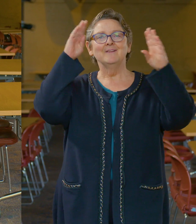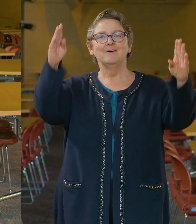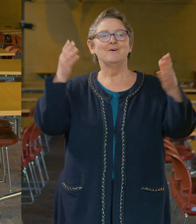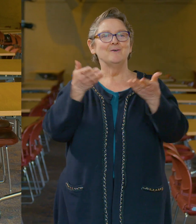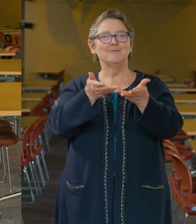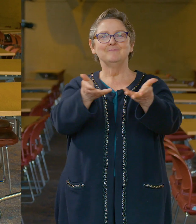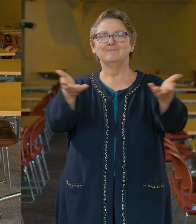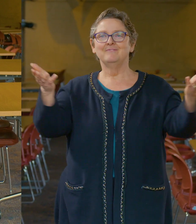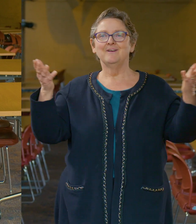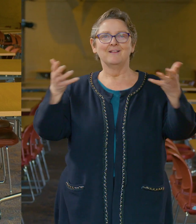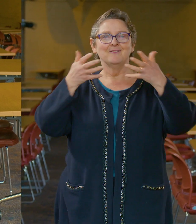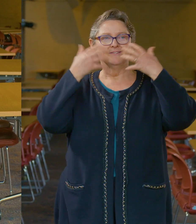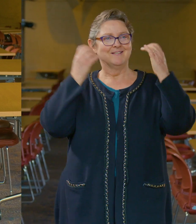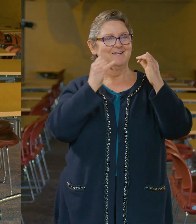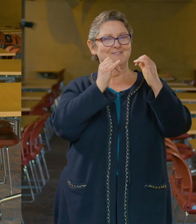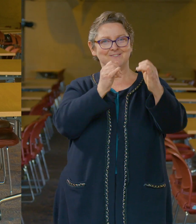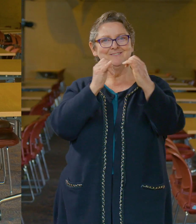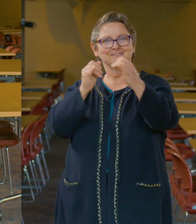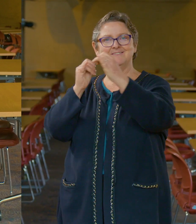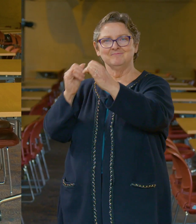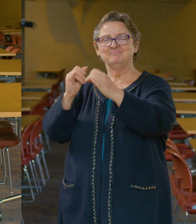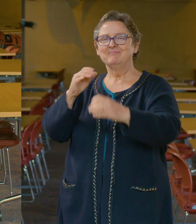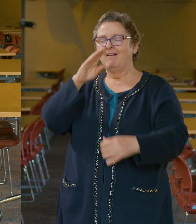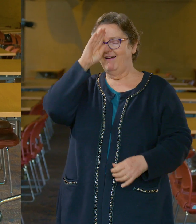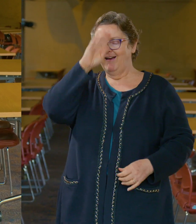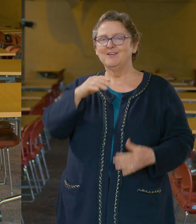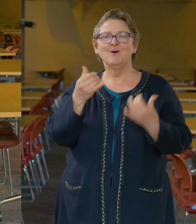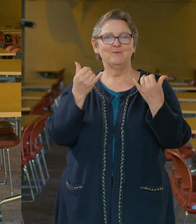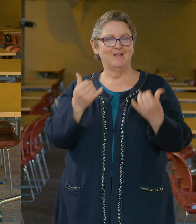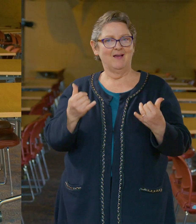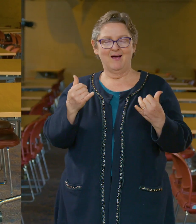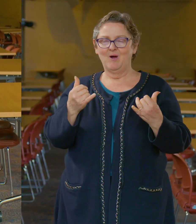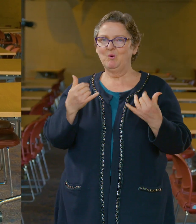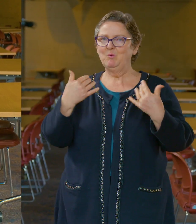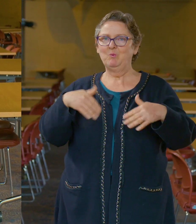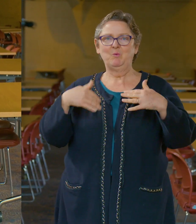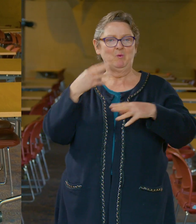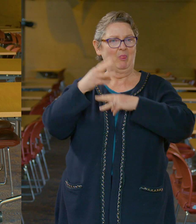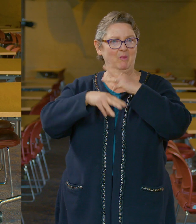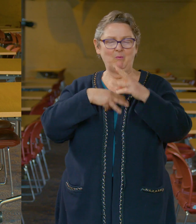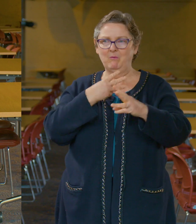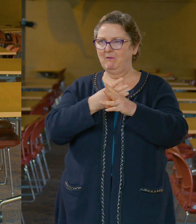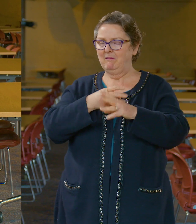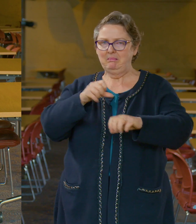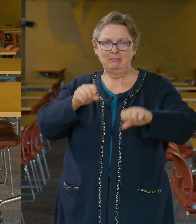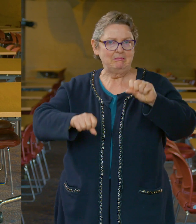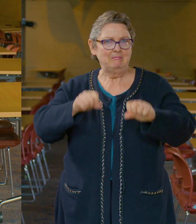Hello to all of my fellow Tigers. I know right now things are feeling uncertain,